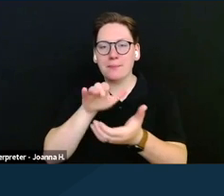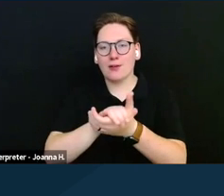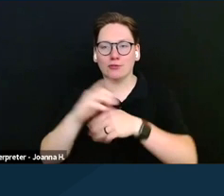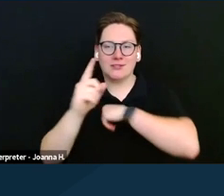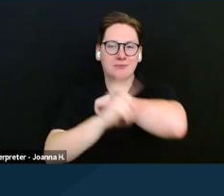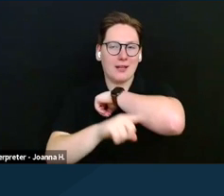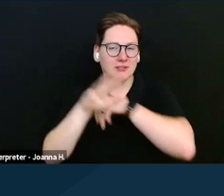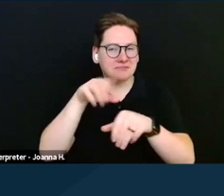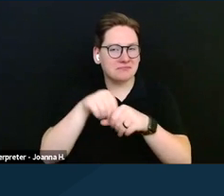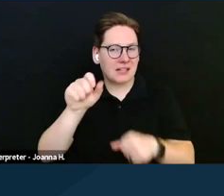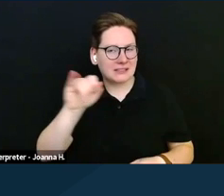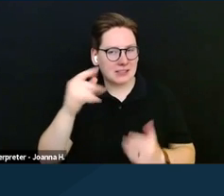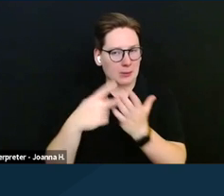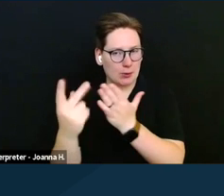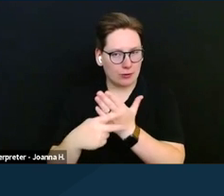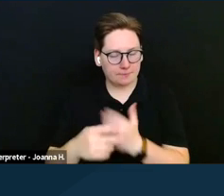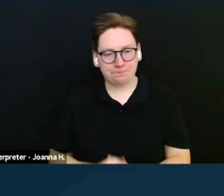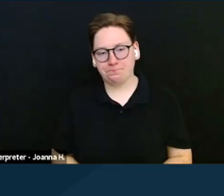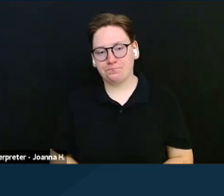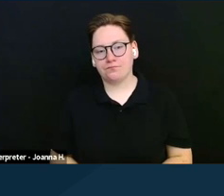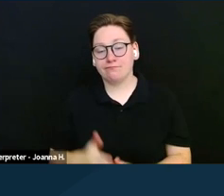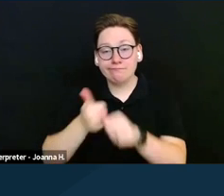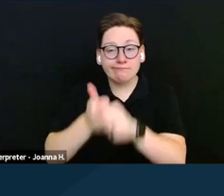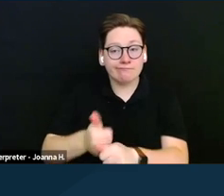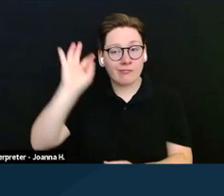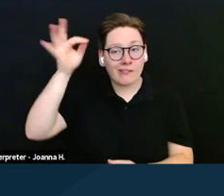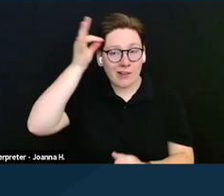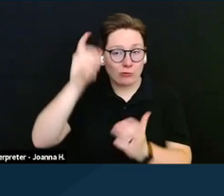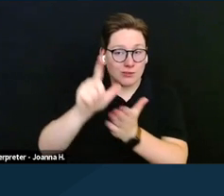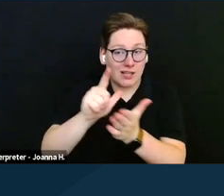So under the federal statute, two married SSI beneficiaries